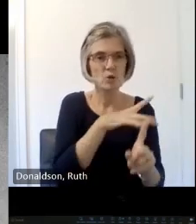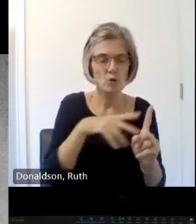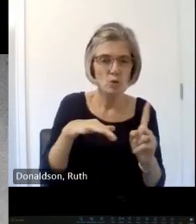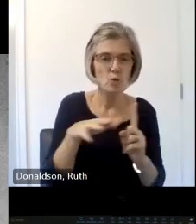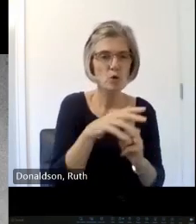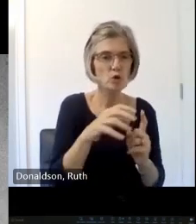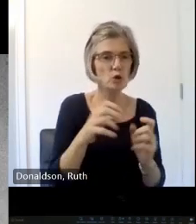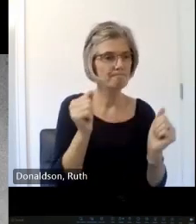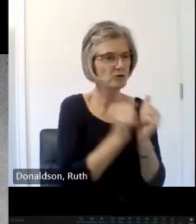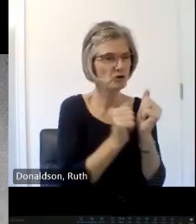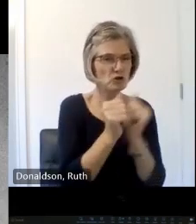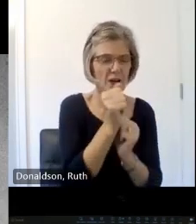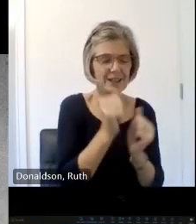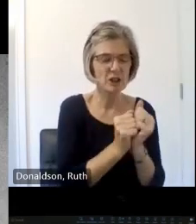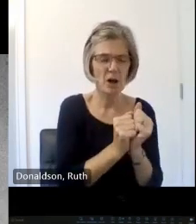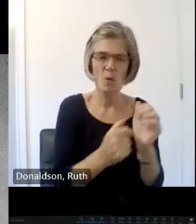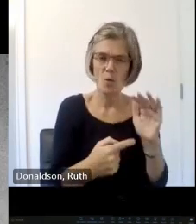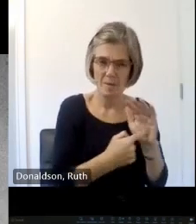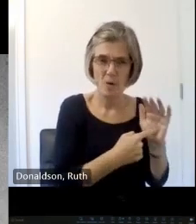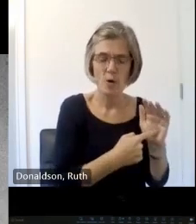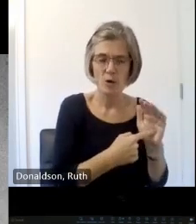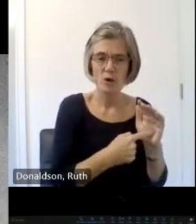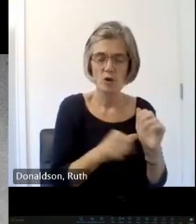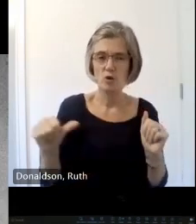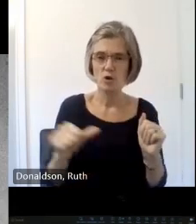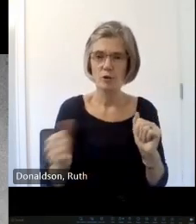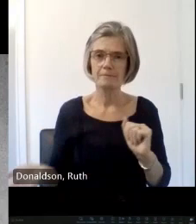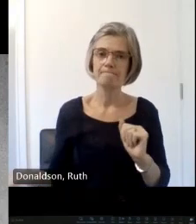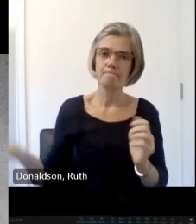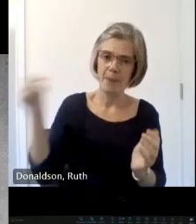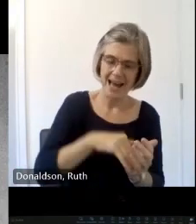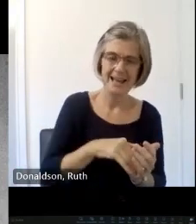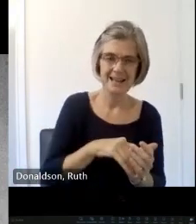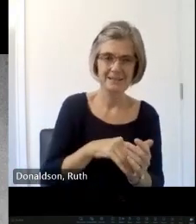H and we want to learn from that history so if you've heard of them if you dined in one if your